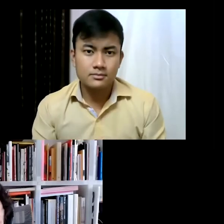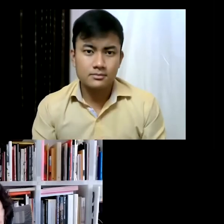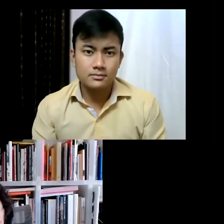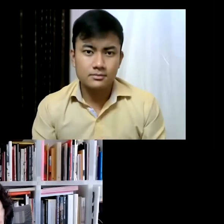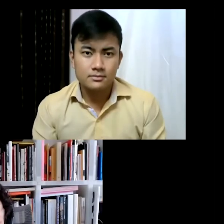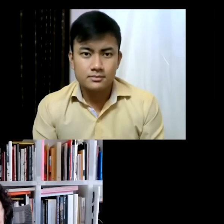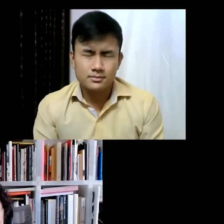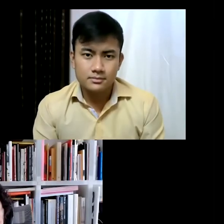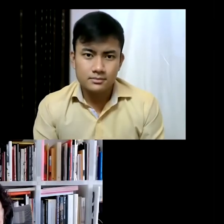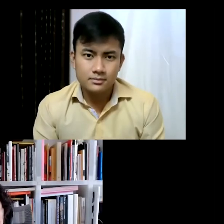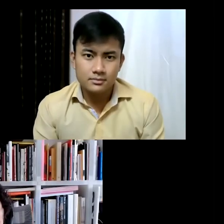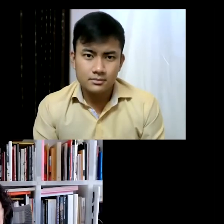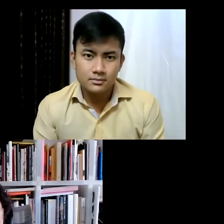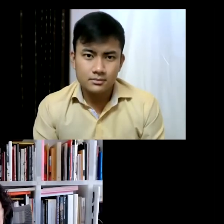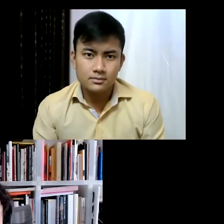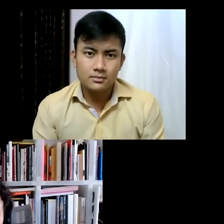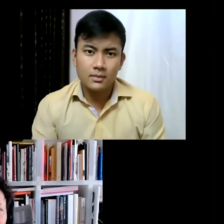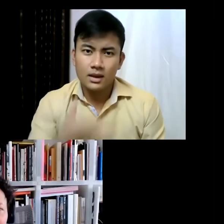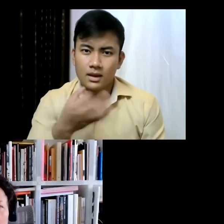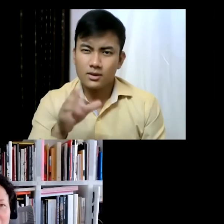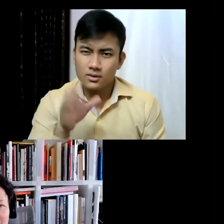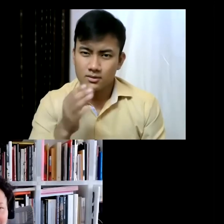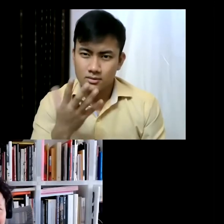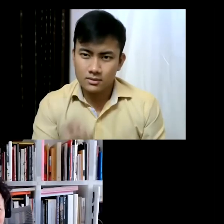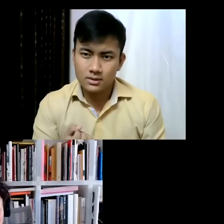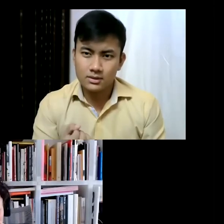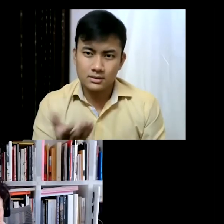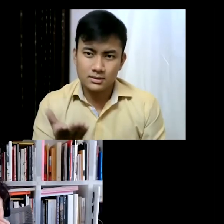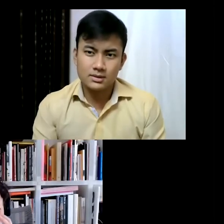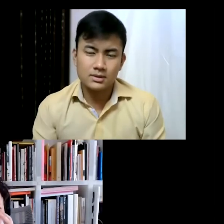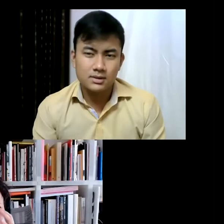do you need a sip of water? Do you need to get a glass of water? No I'm okay... I''m okay... Okay,